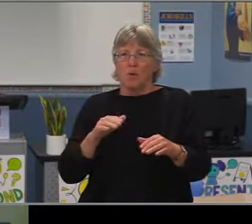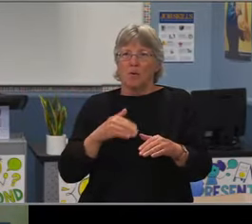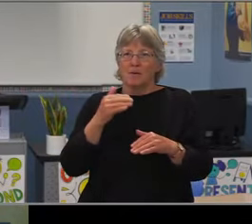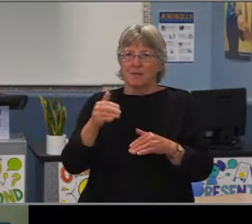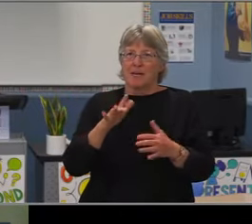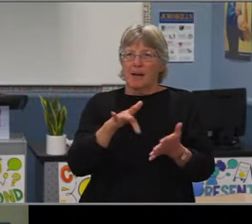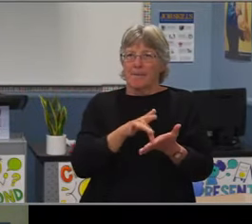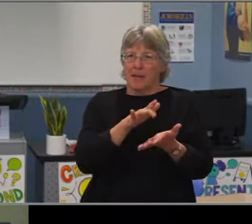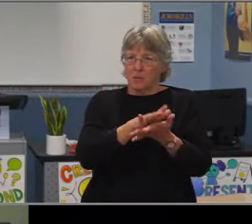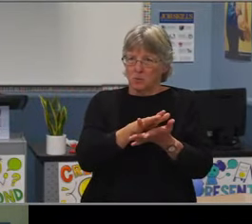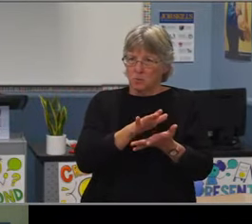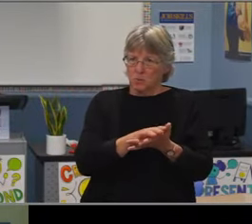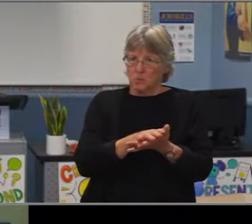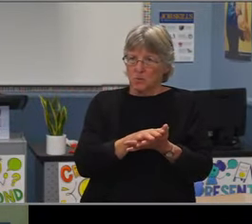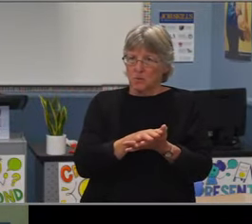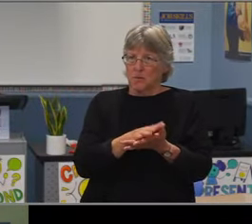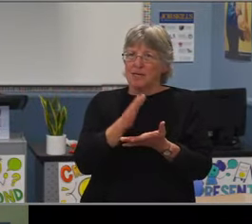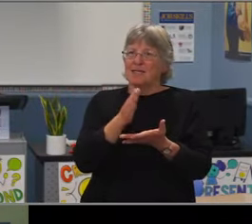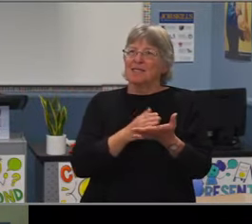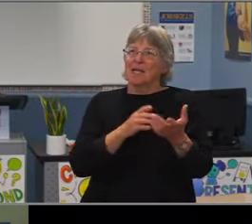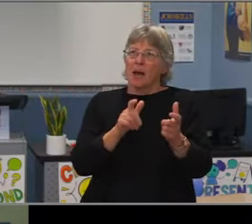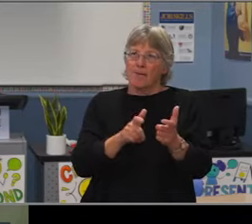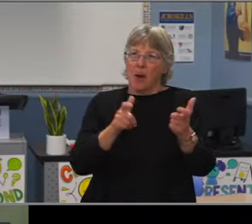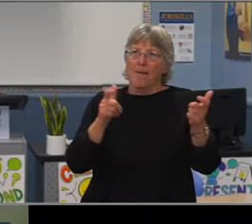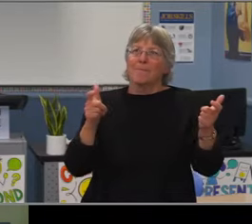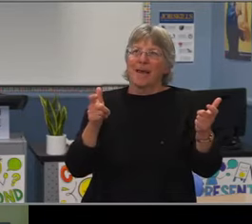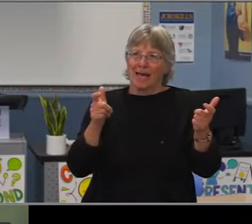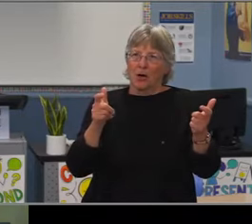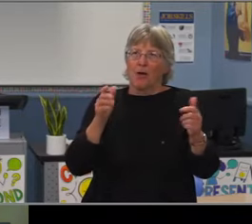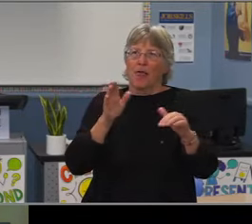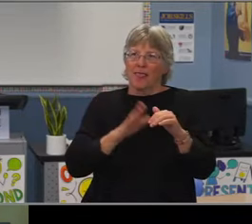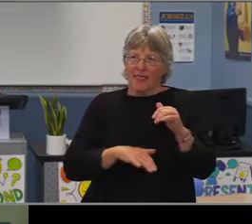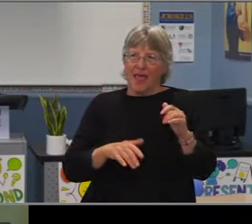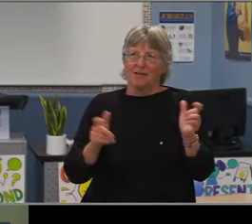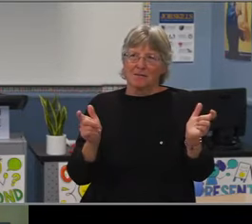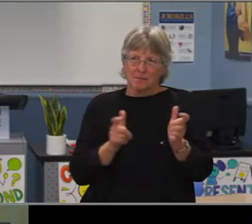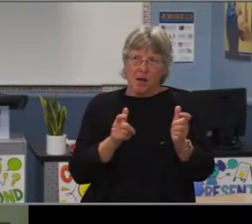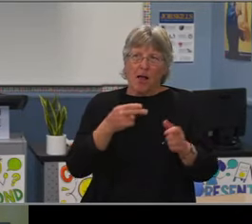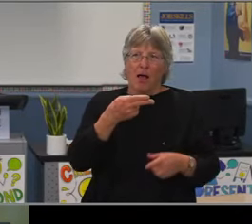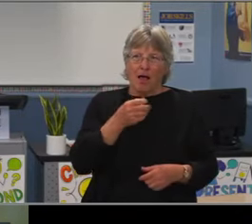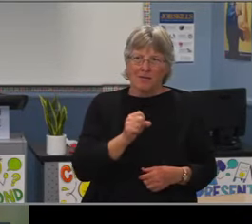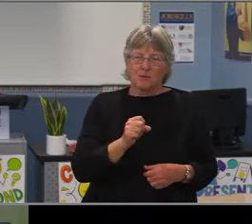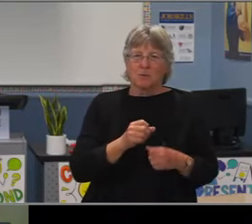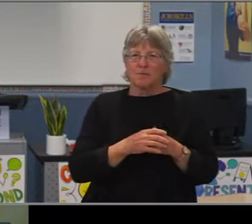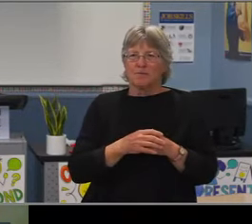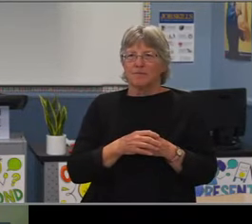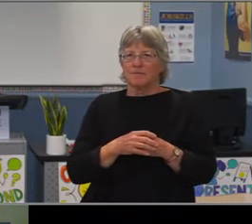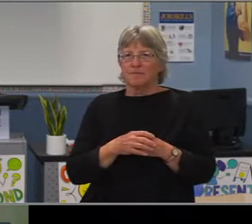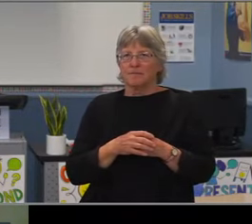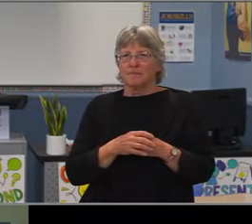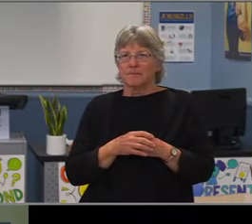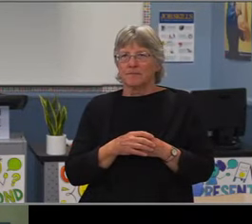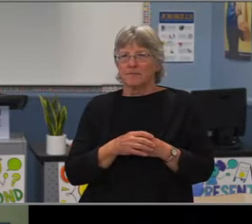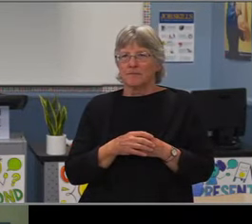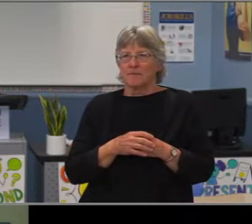and teachers who have a credential in a different area. The majority also include coaching positions.